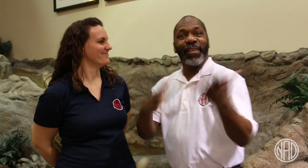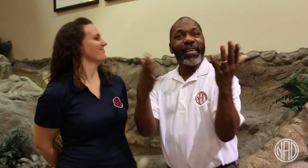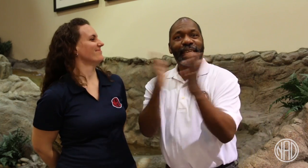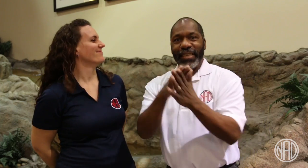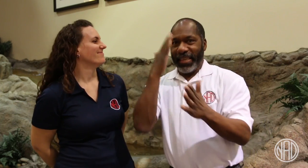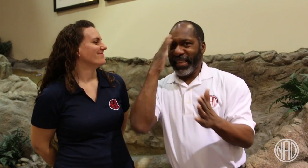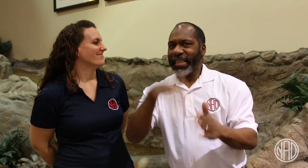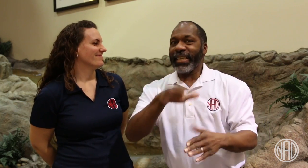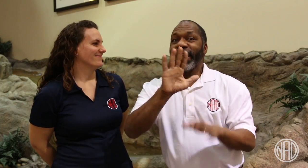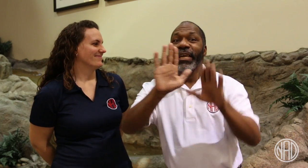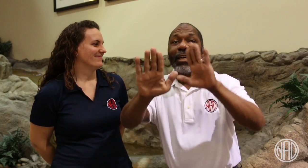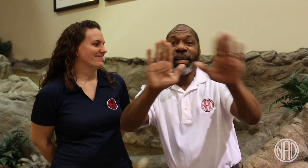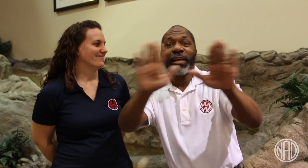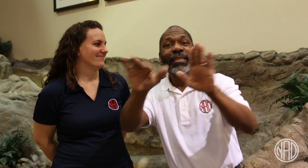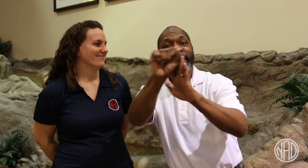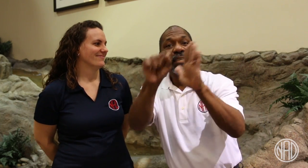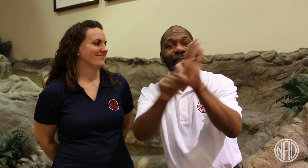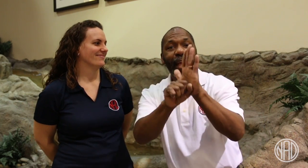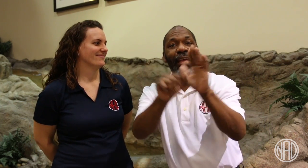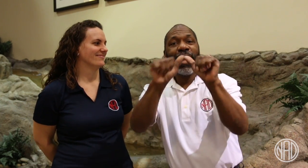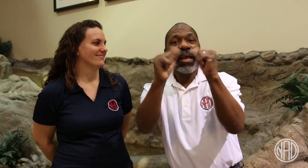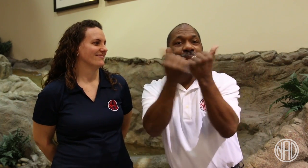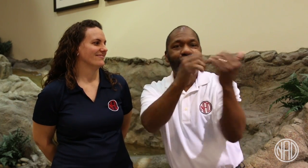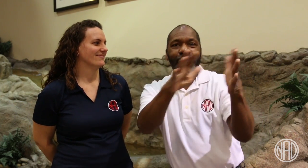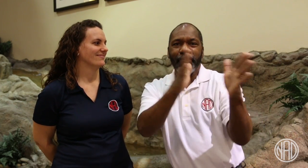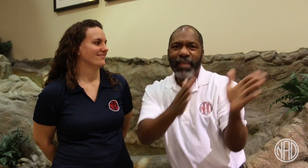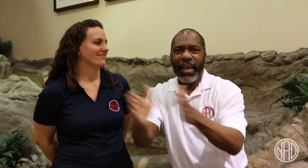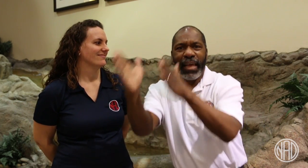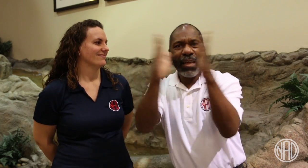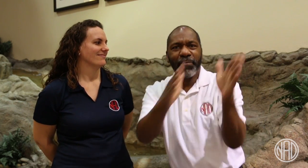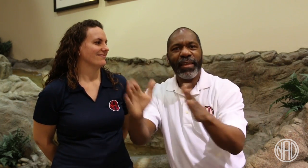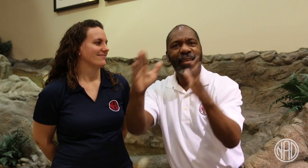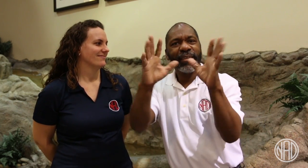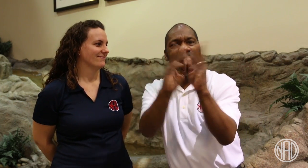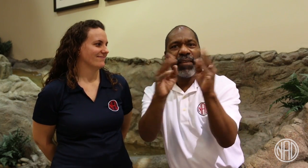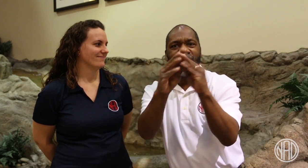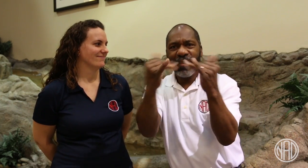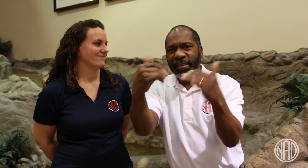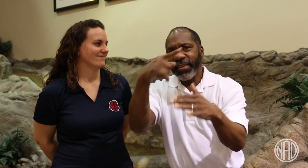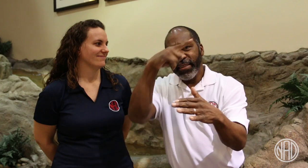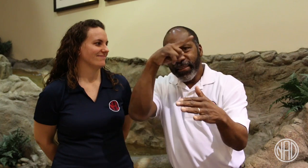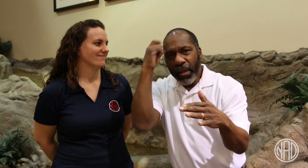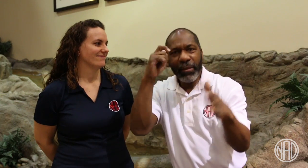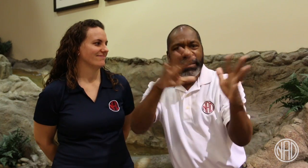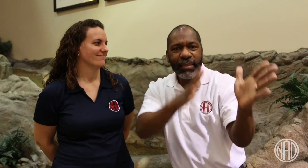Right now, many of the State Associations are busy planning their Conferences this Summer.